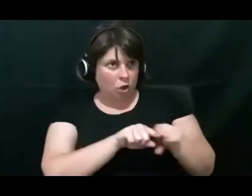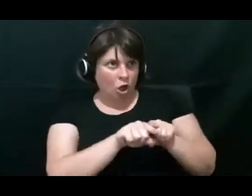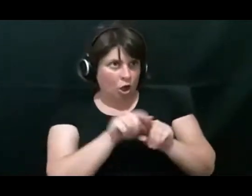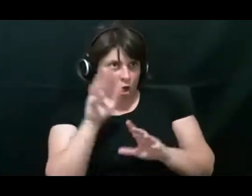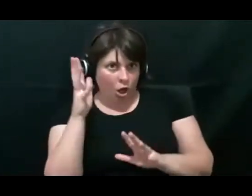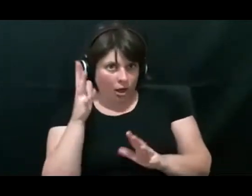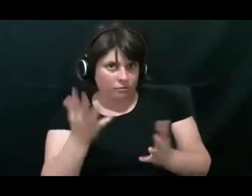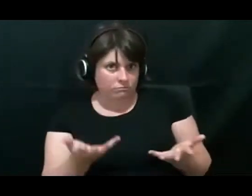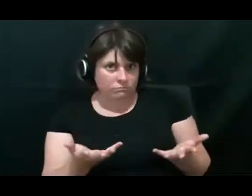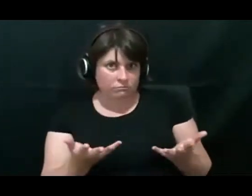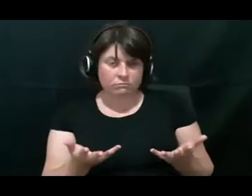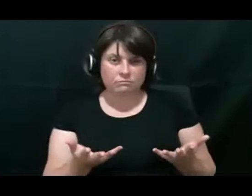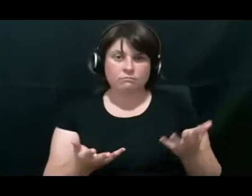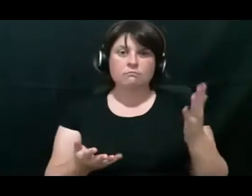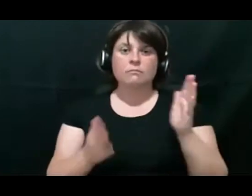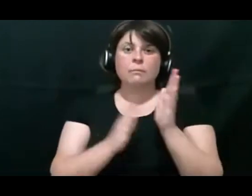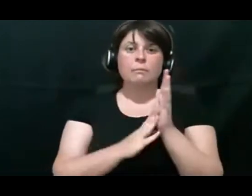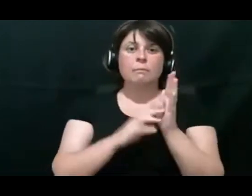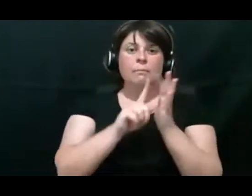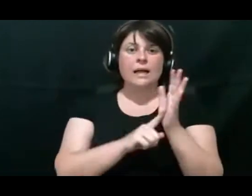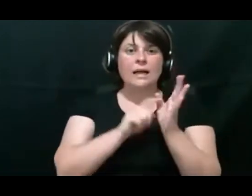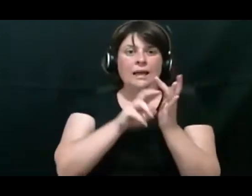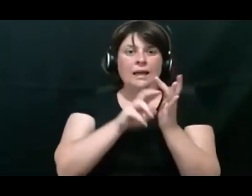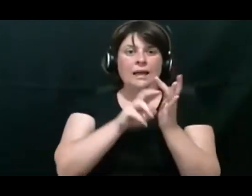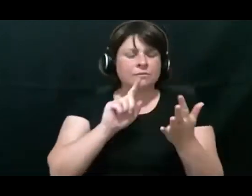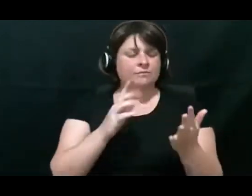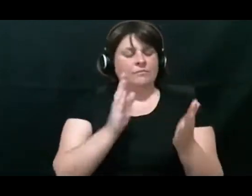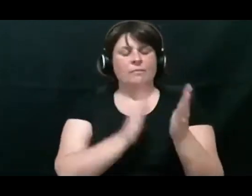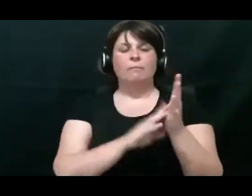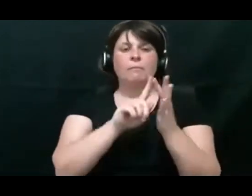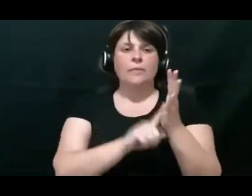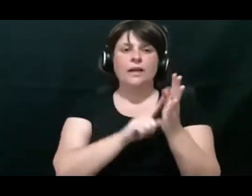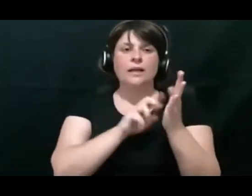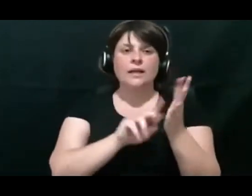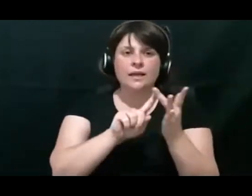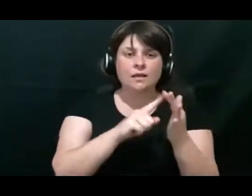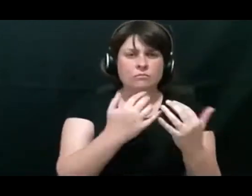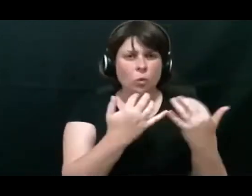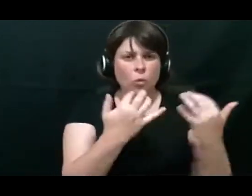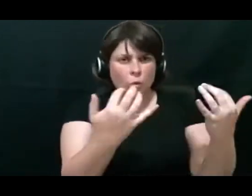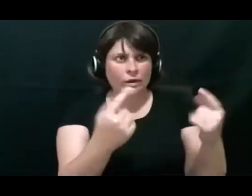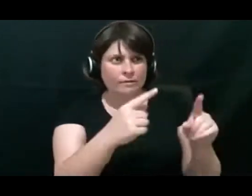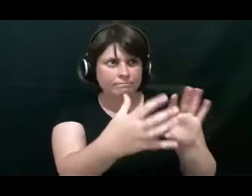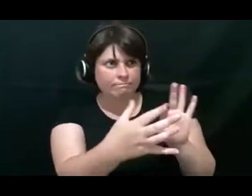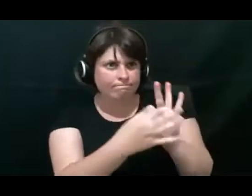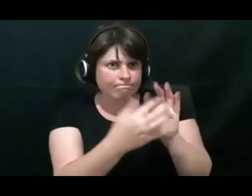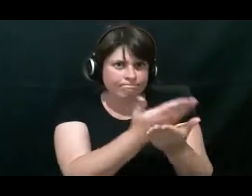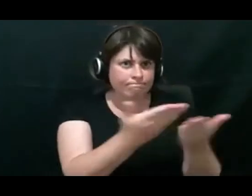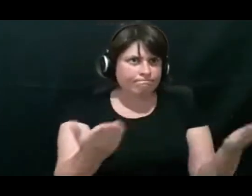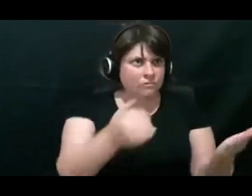Do we have anyone in our audience who have got experience of learning ‑ their child